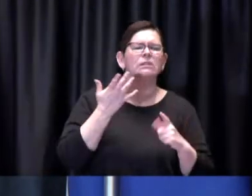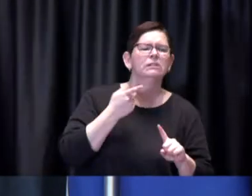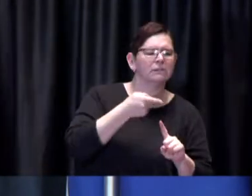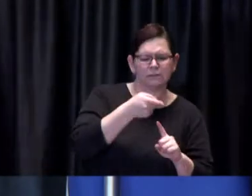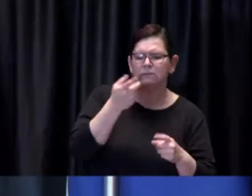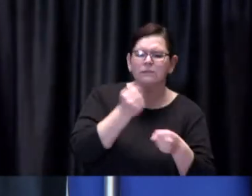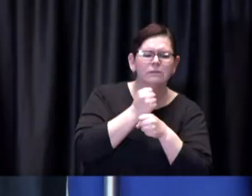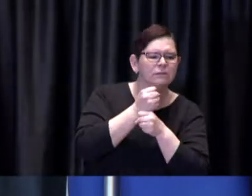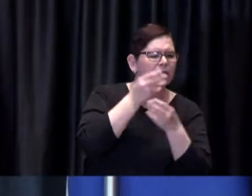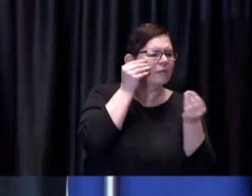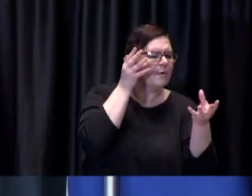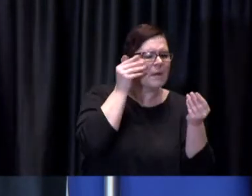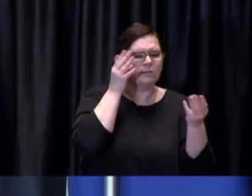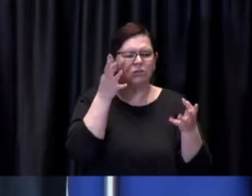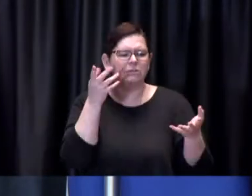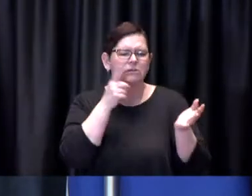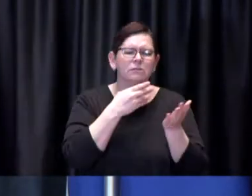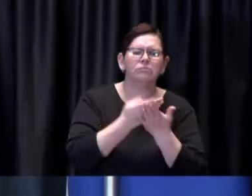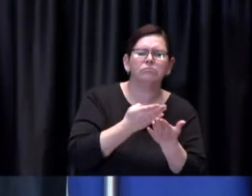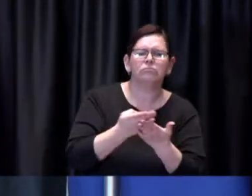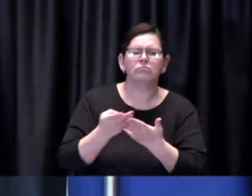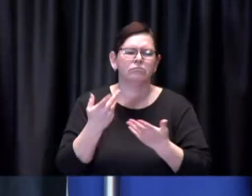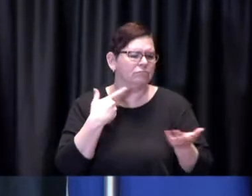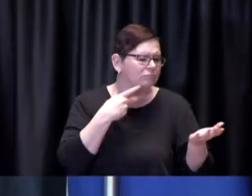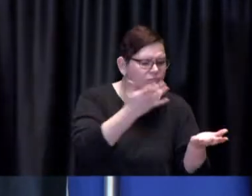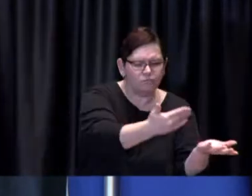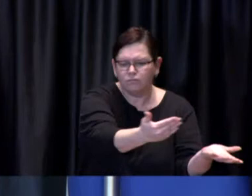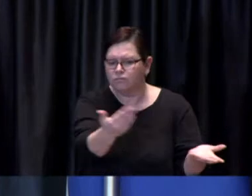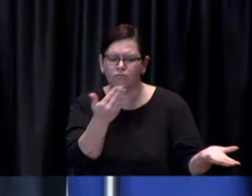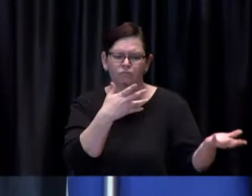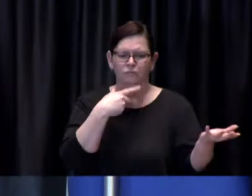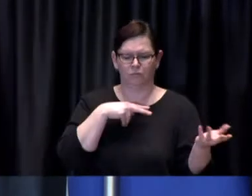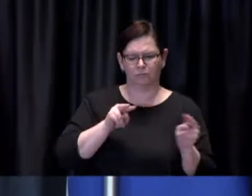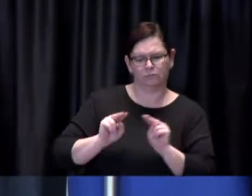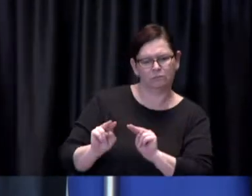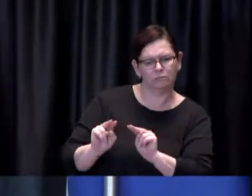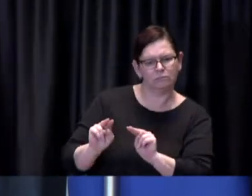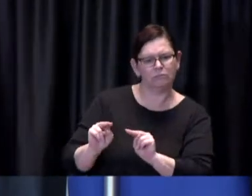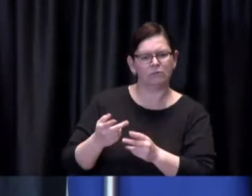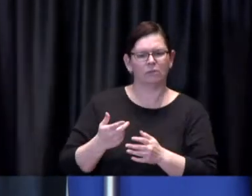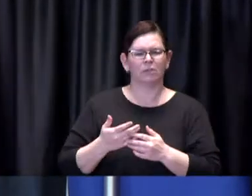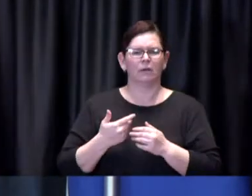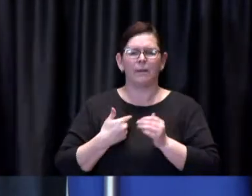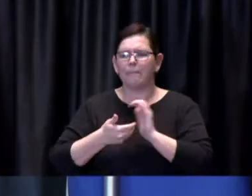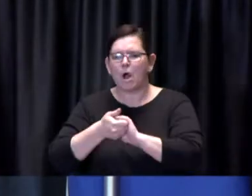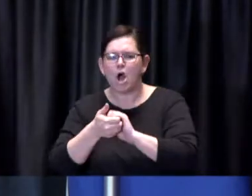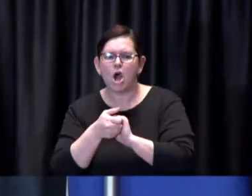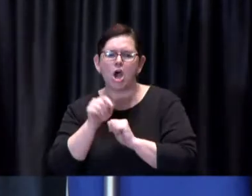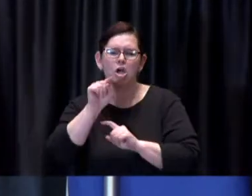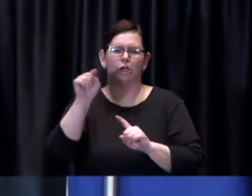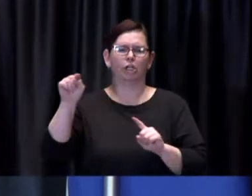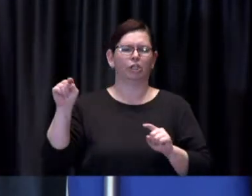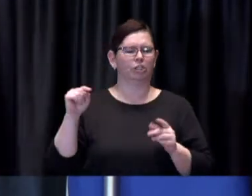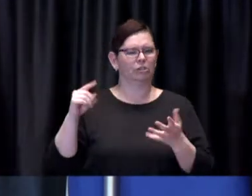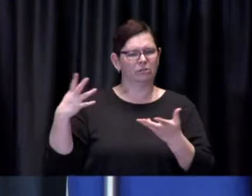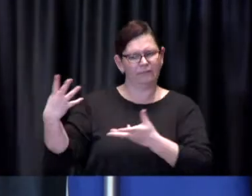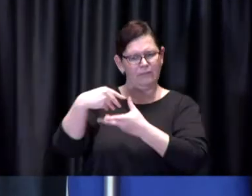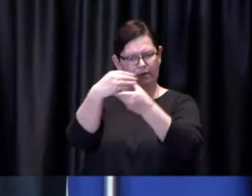so I I'm quite certain that our team along with many other partners uh we're not alone in this in this field of activity